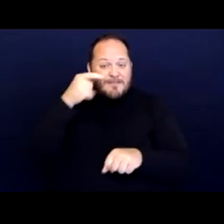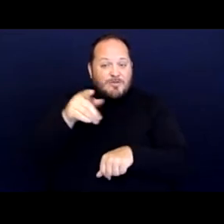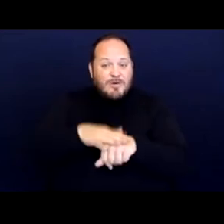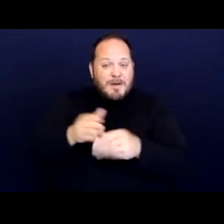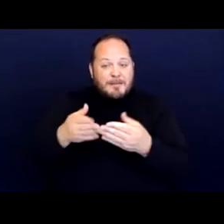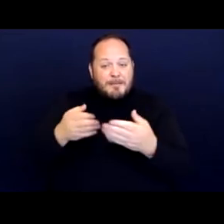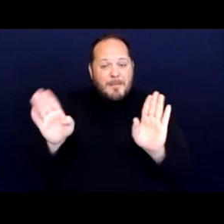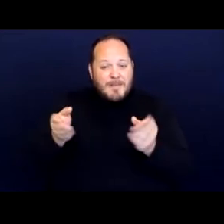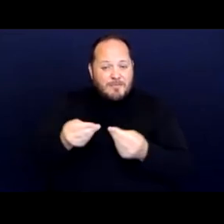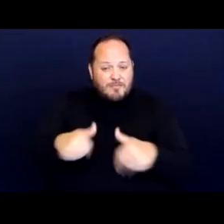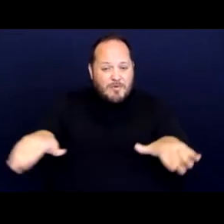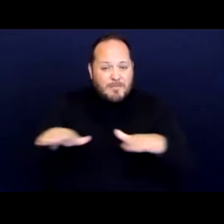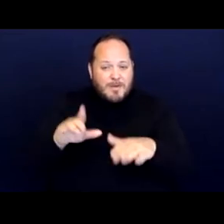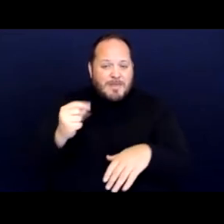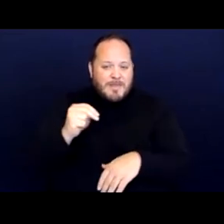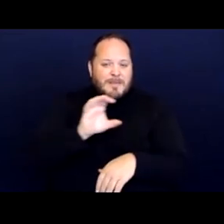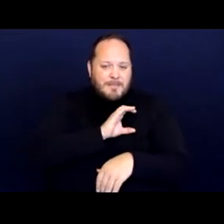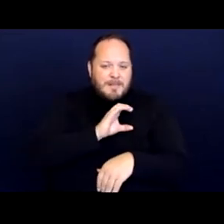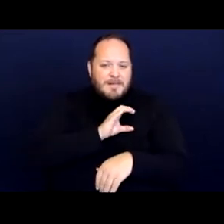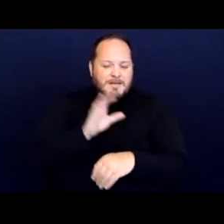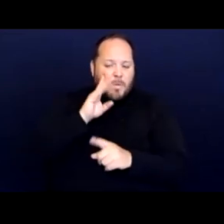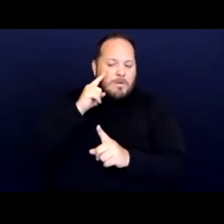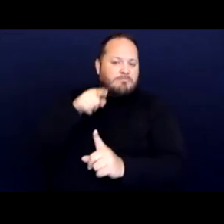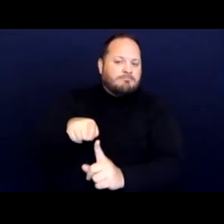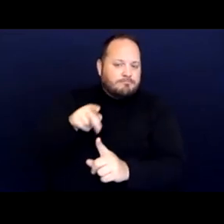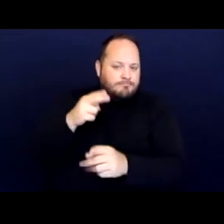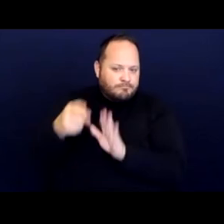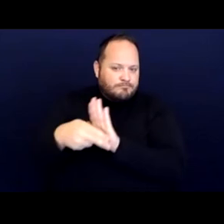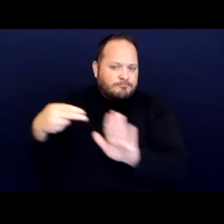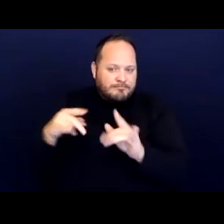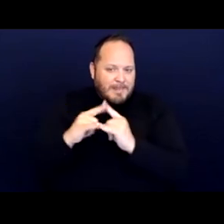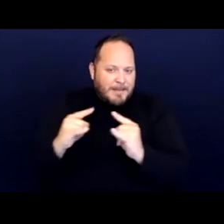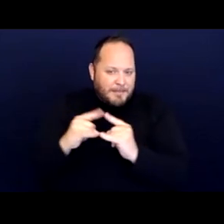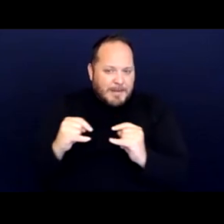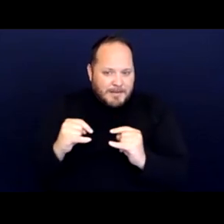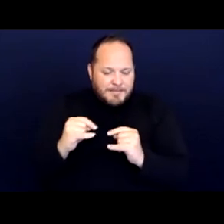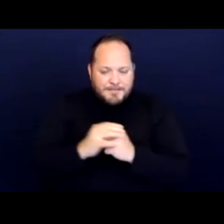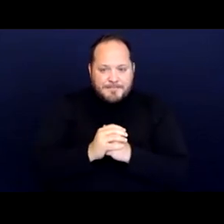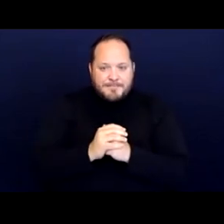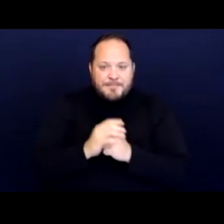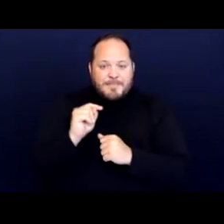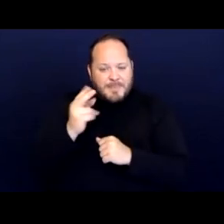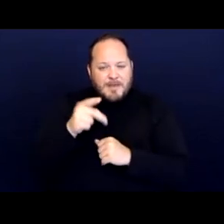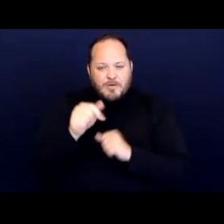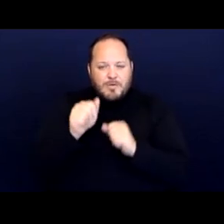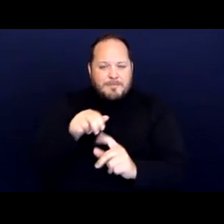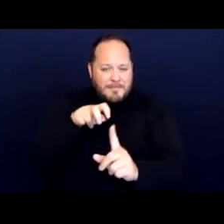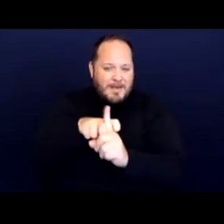and the police believe that you are camping, and then you could be felled liable under the ordinance,